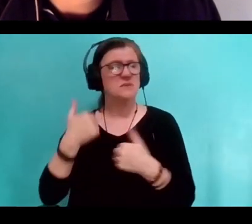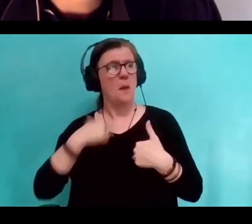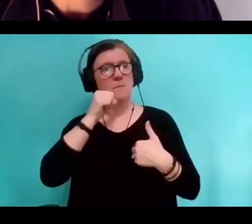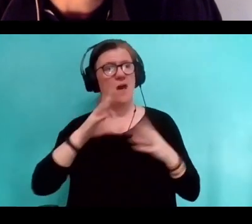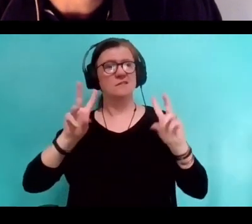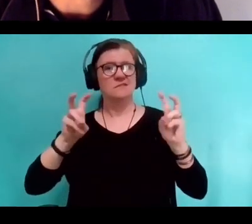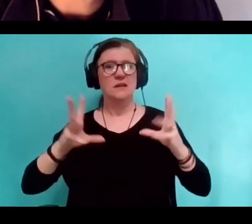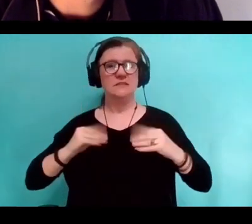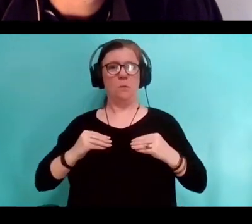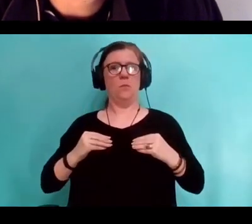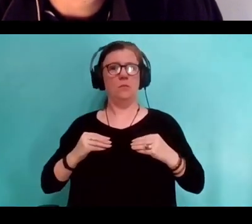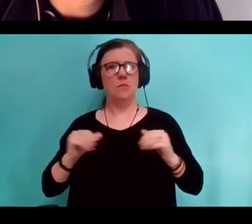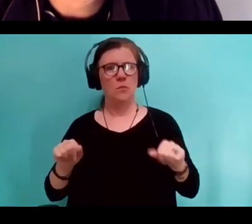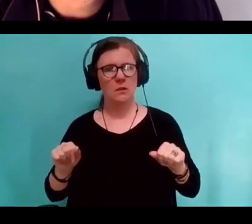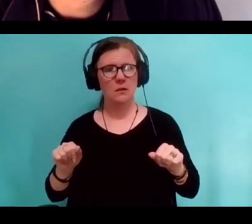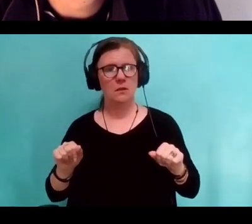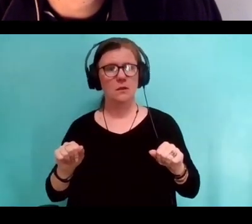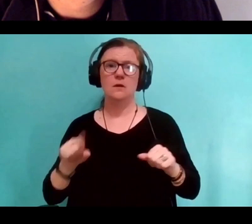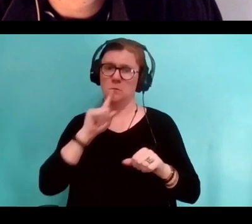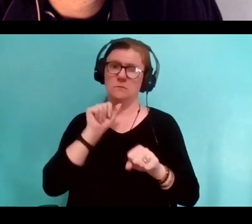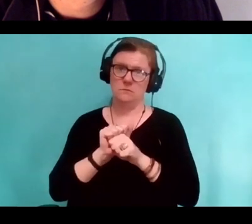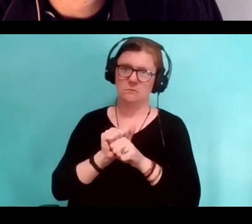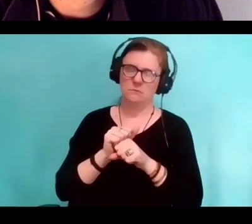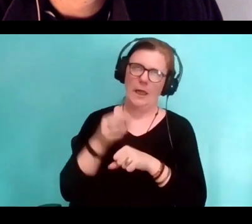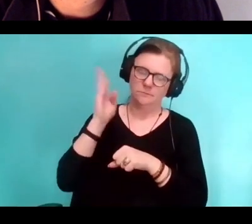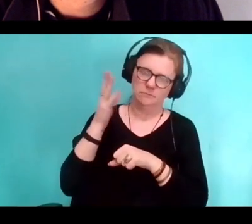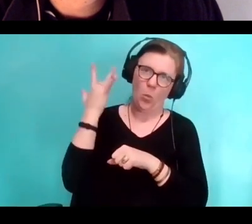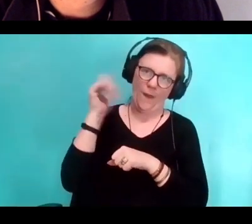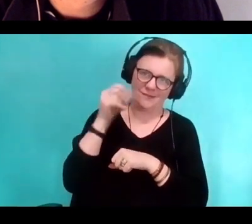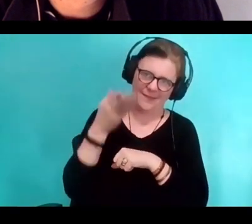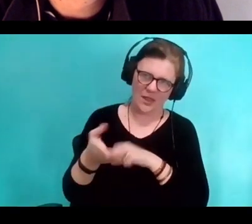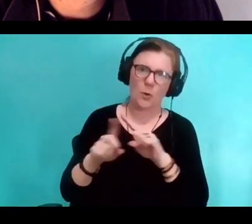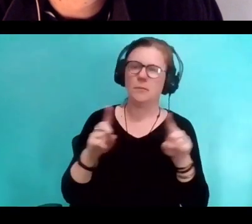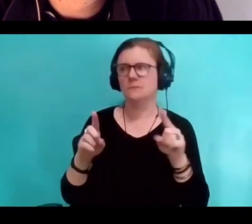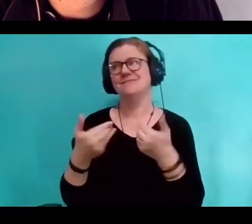I could give a four-hour lecture on why they're not there, but they're generally not there.